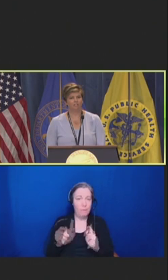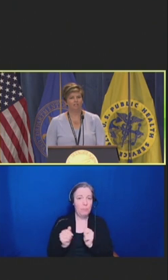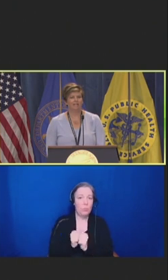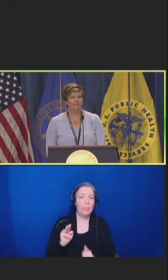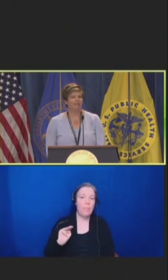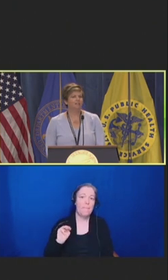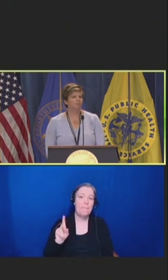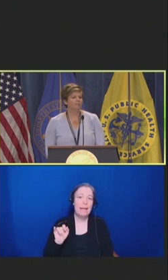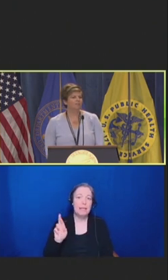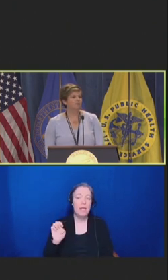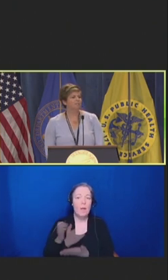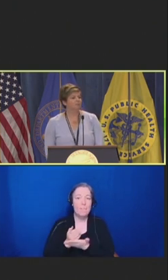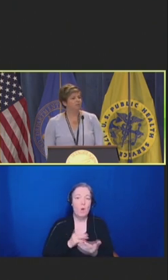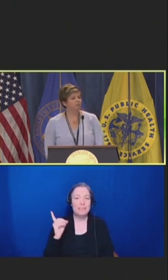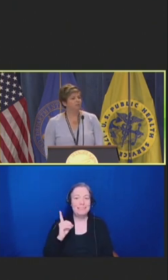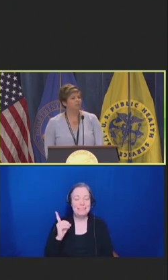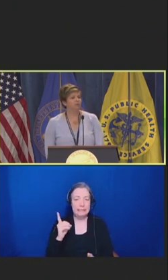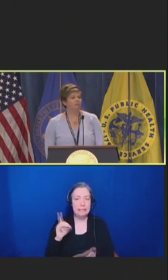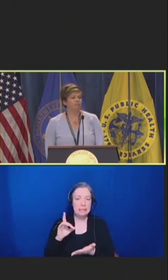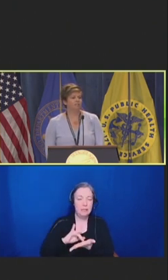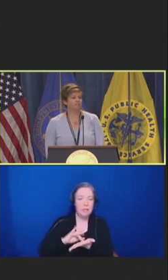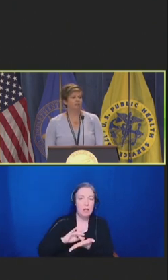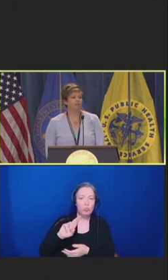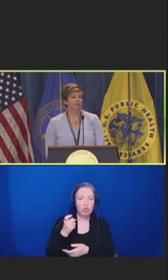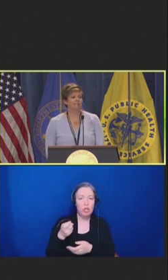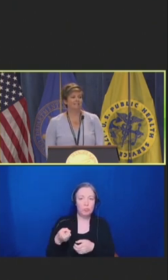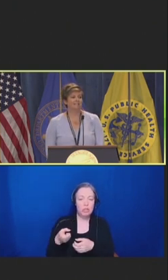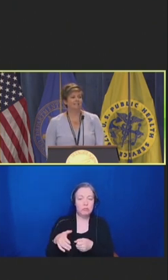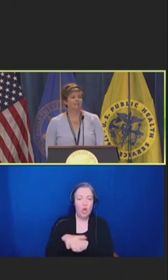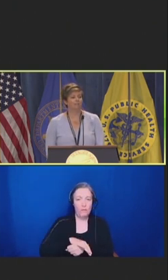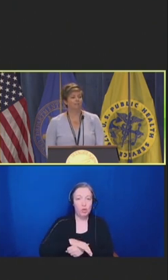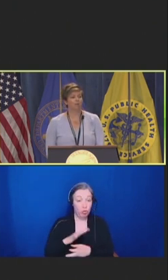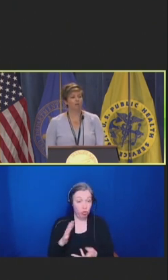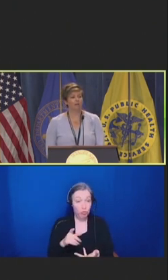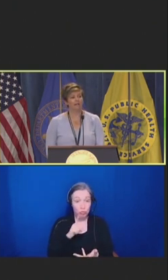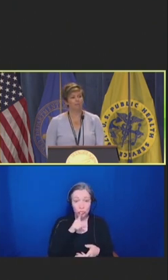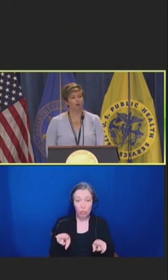It also makes it more similar to the provisions that are already existing in Medicare Part